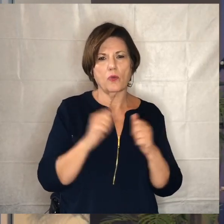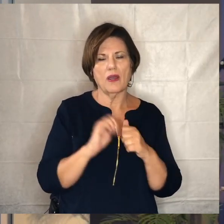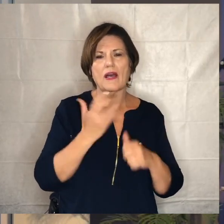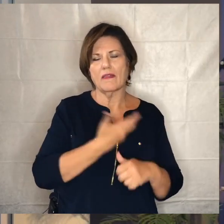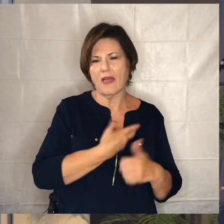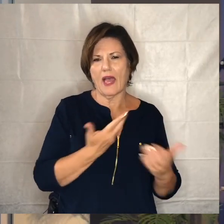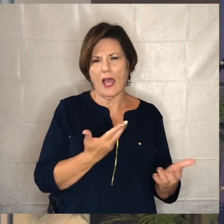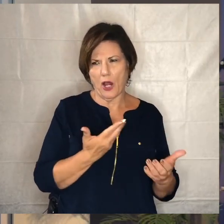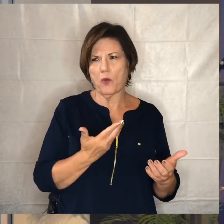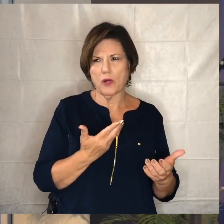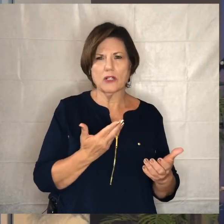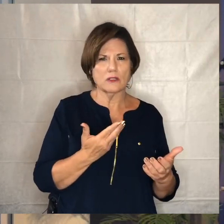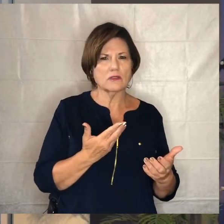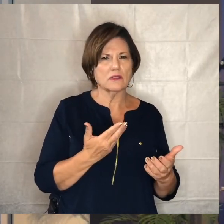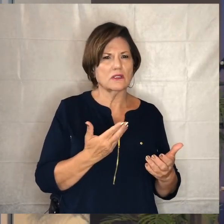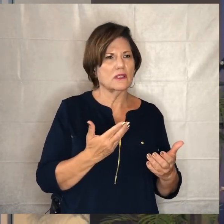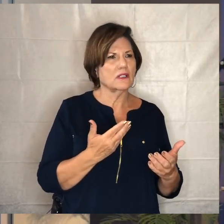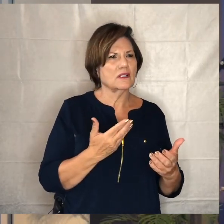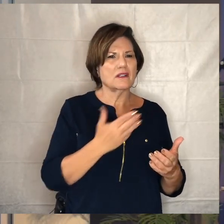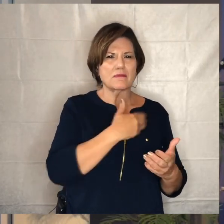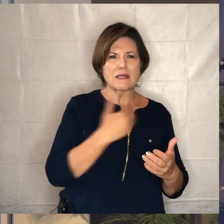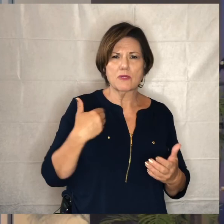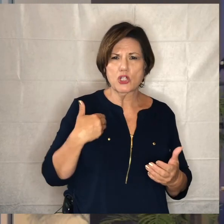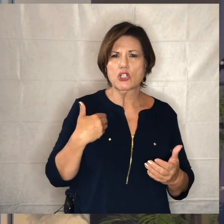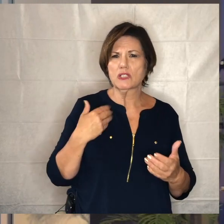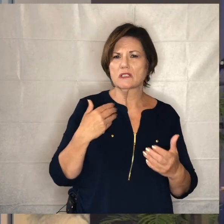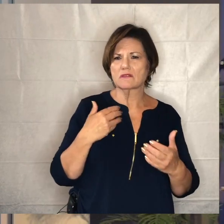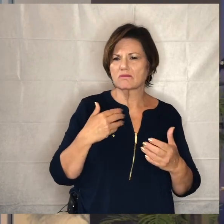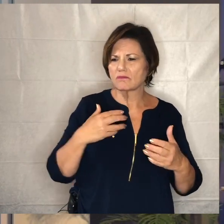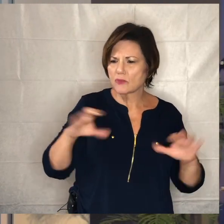so that we're all together moving forward trying to do everything we can